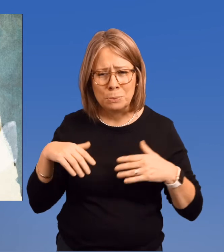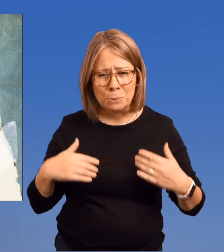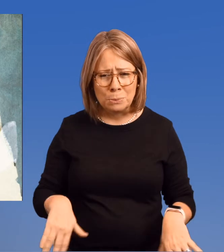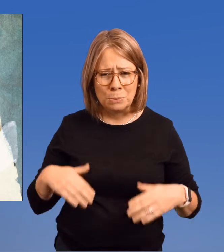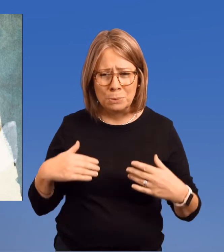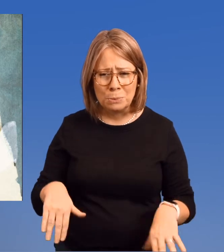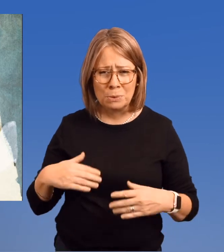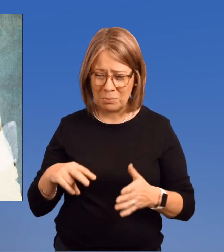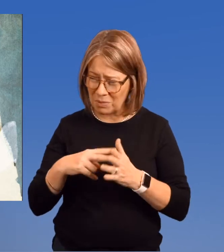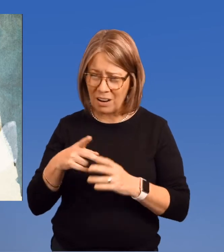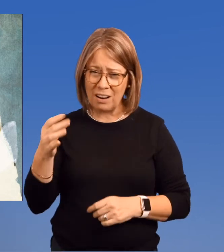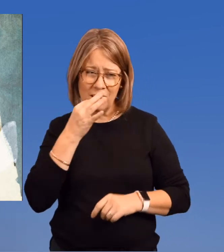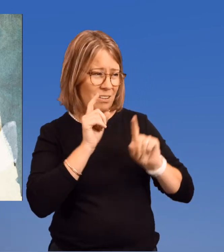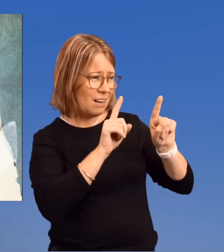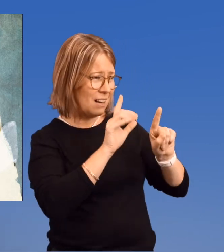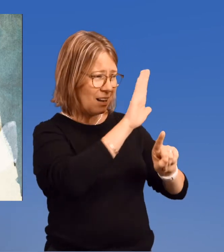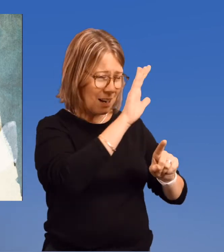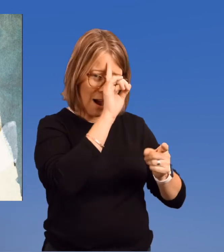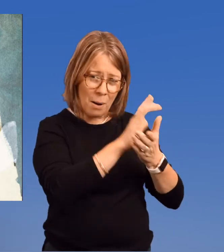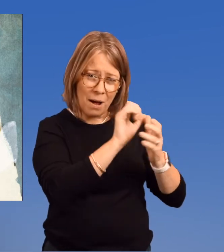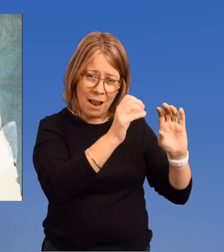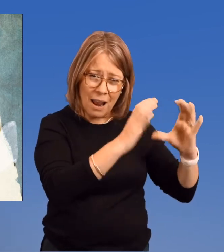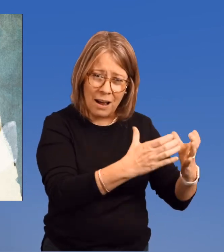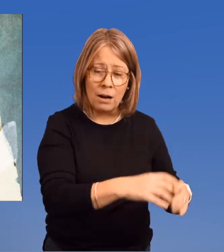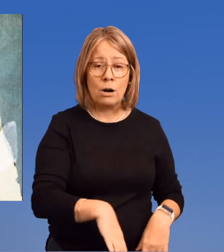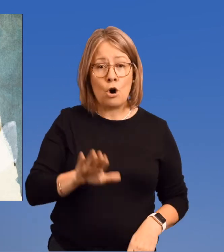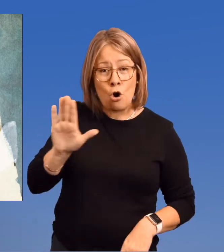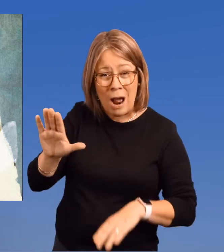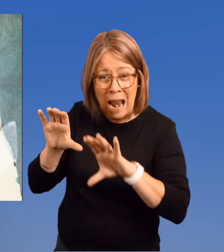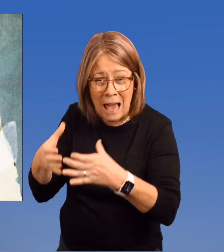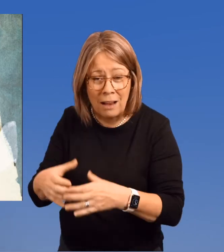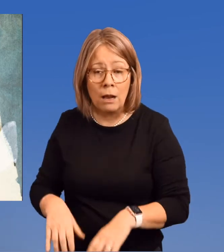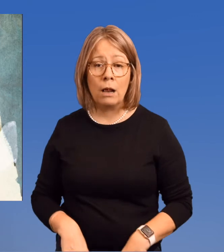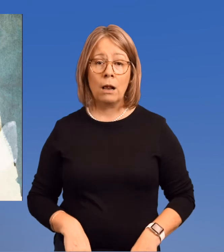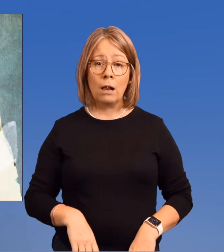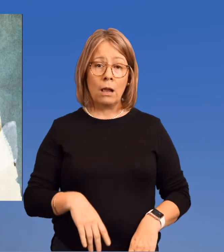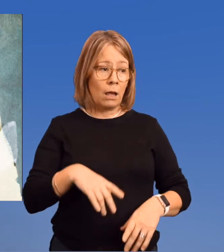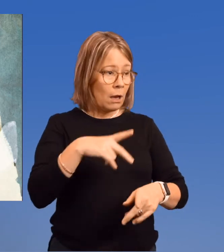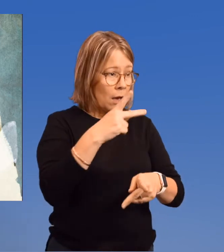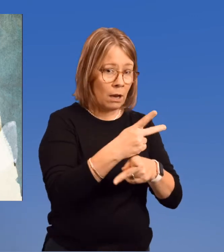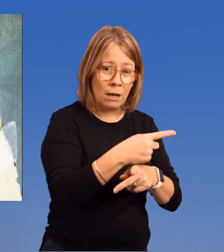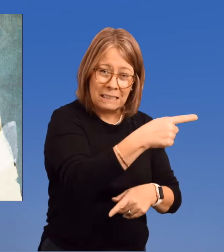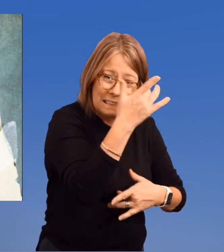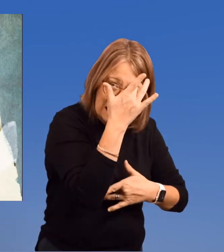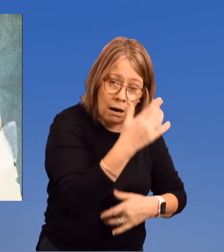Wow. She went to her husband's classes, attended her own classes,